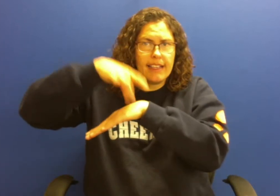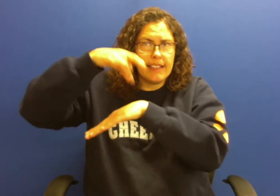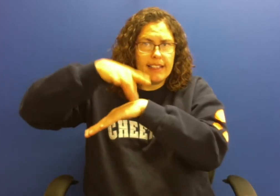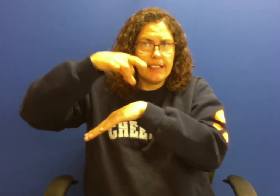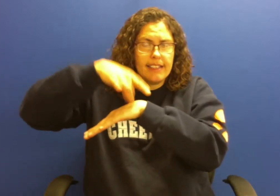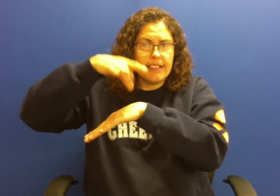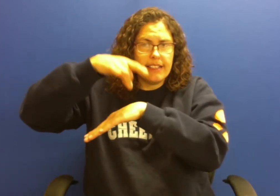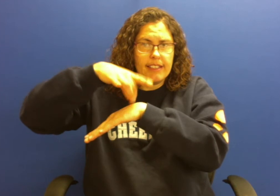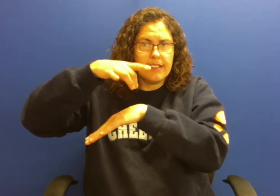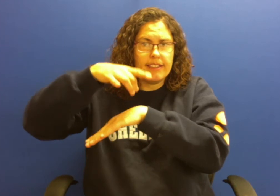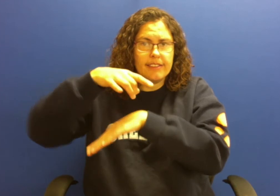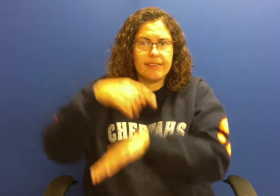melon